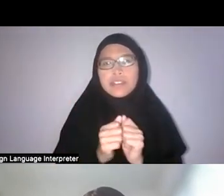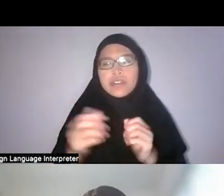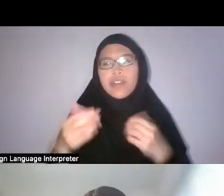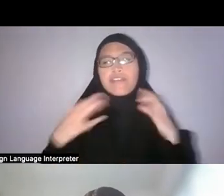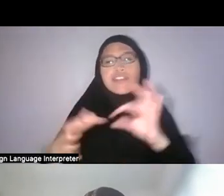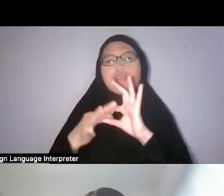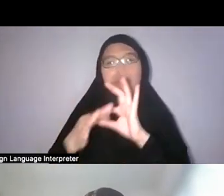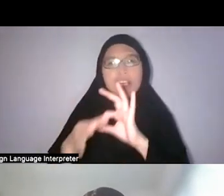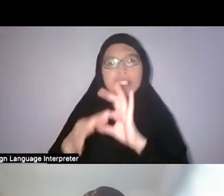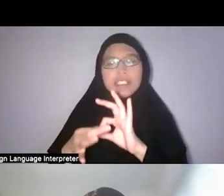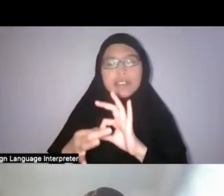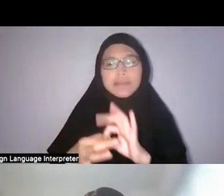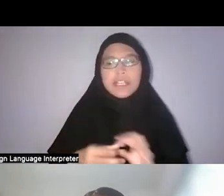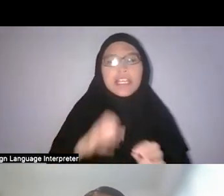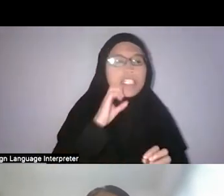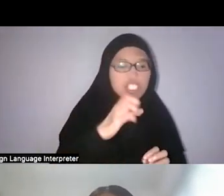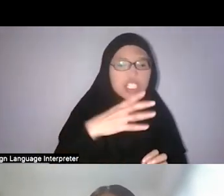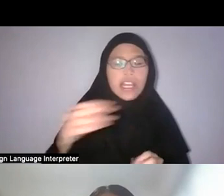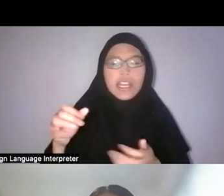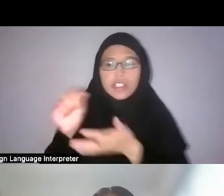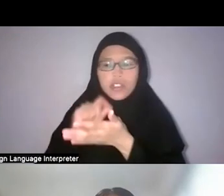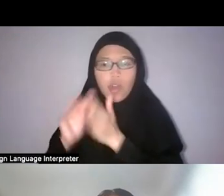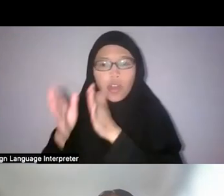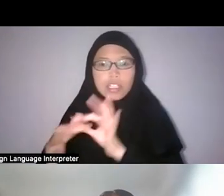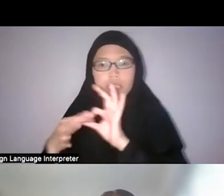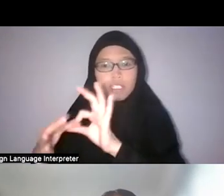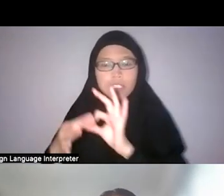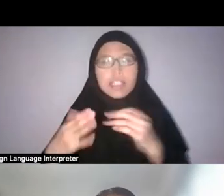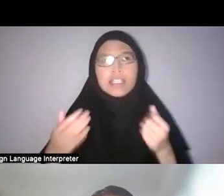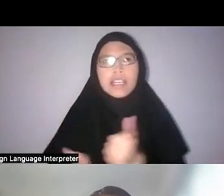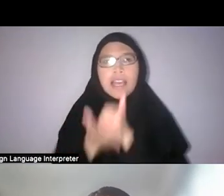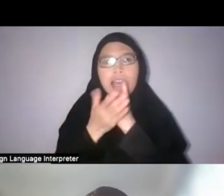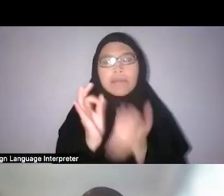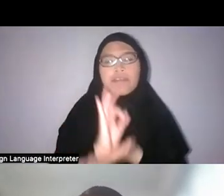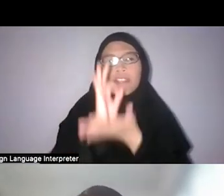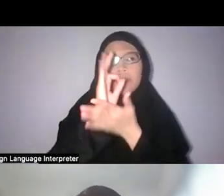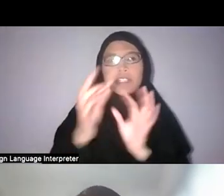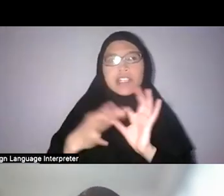That kind of helped facilitate the relationship between herself and her own mother.